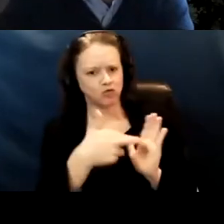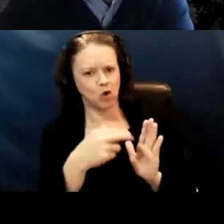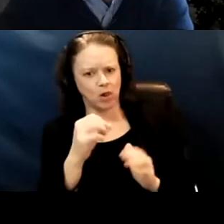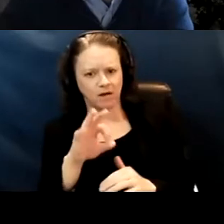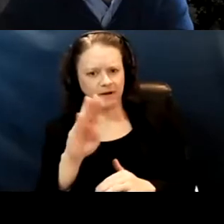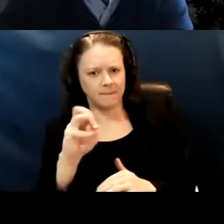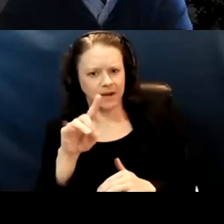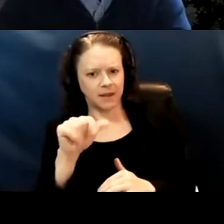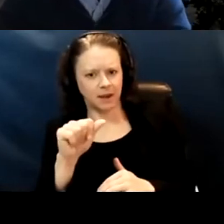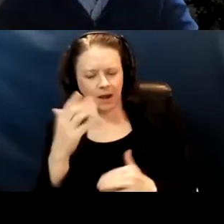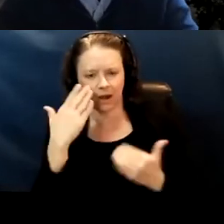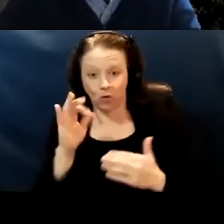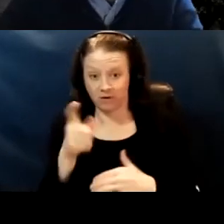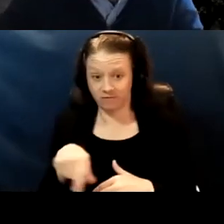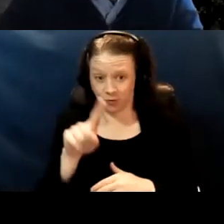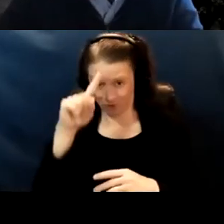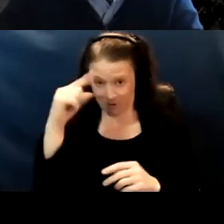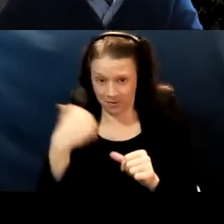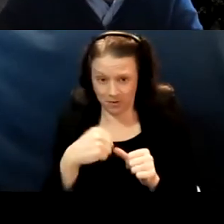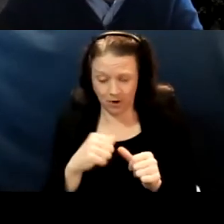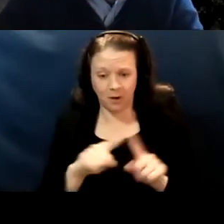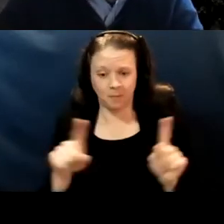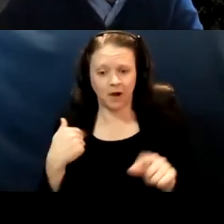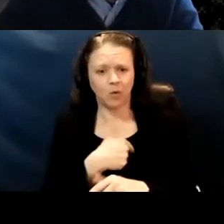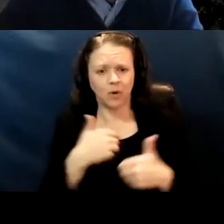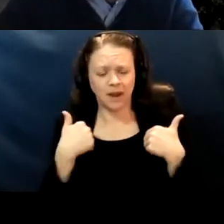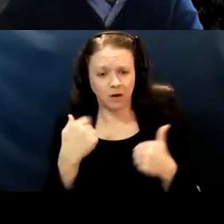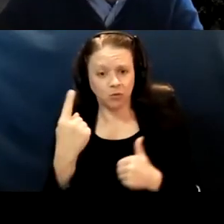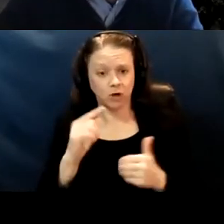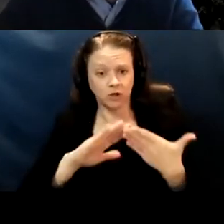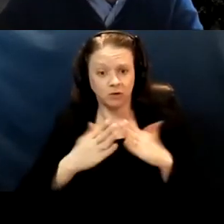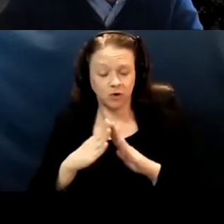I don't know if everybody remembers, but we had one Community Vaccine Advisory Committee